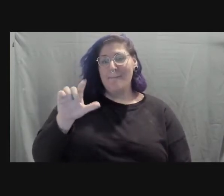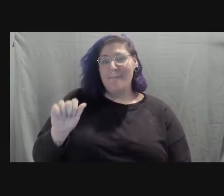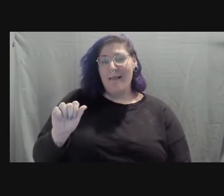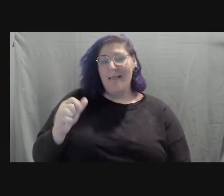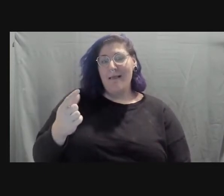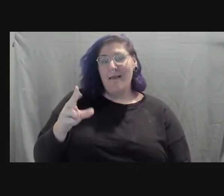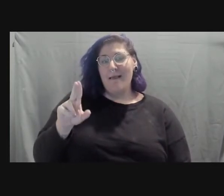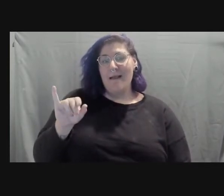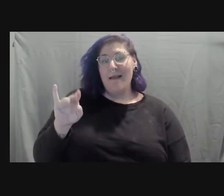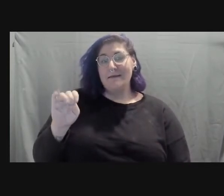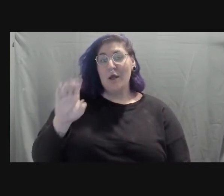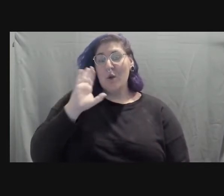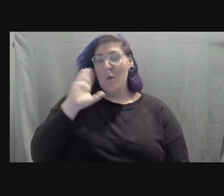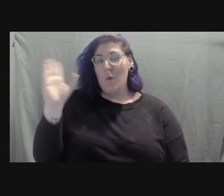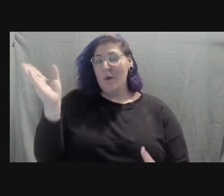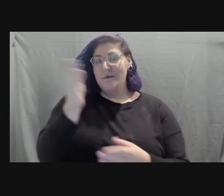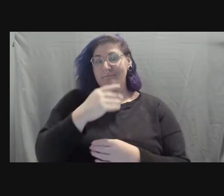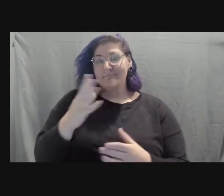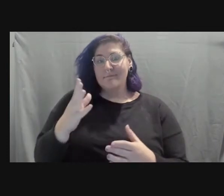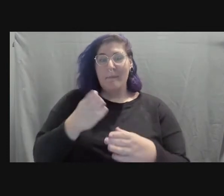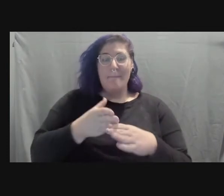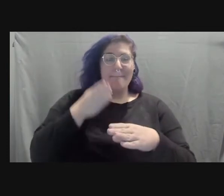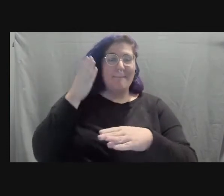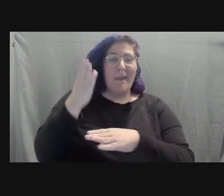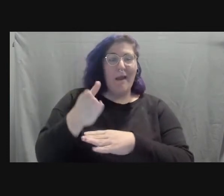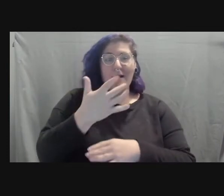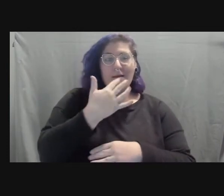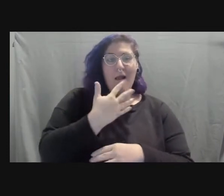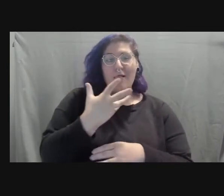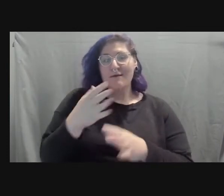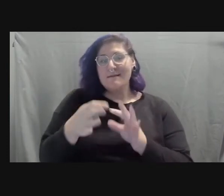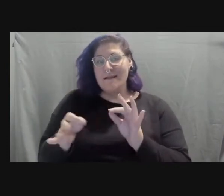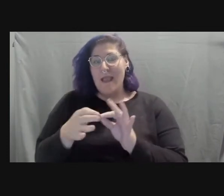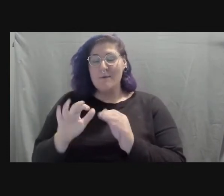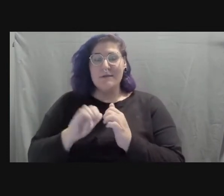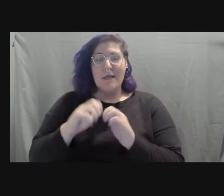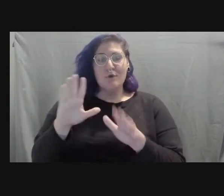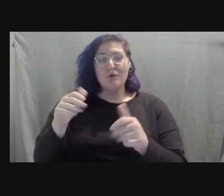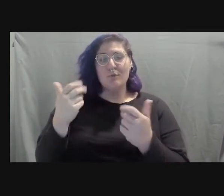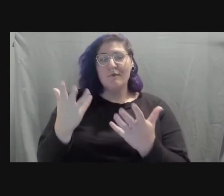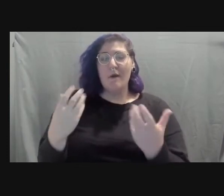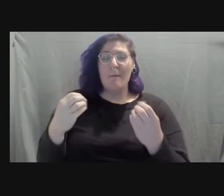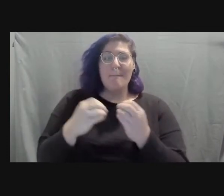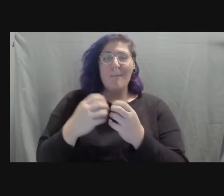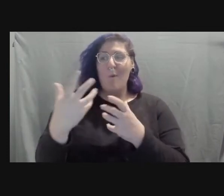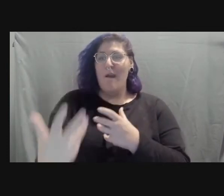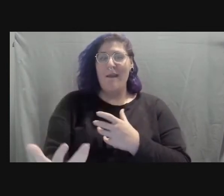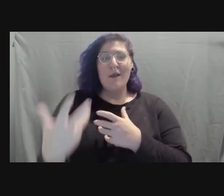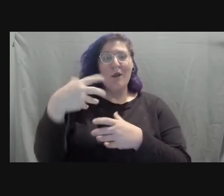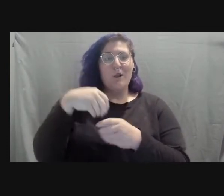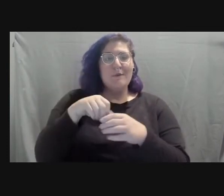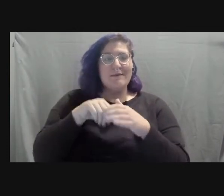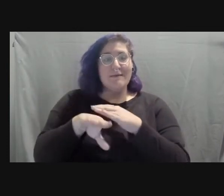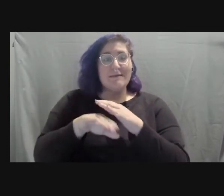how to provide more inclusive accessibility. If anybody's got questions, feel free to add those during the presentation.